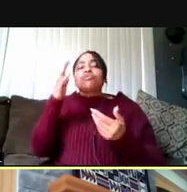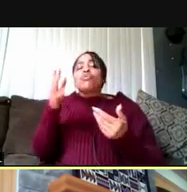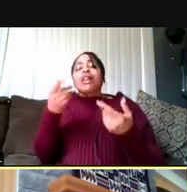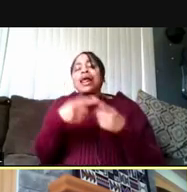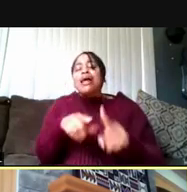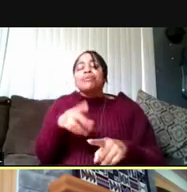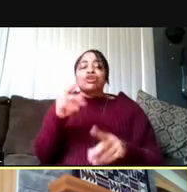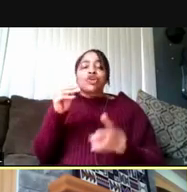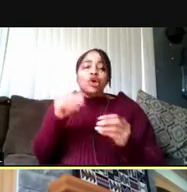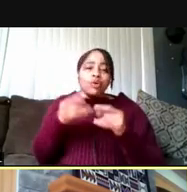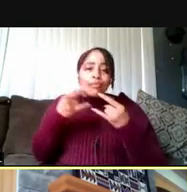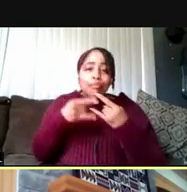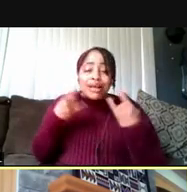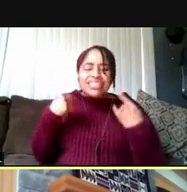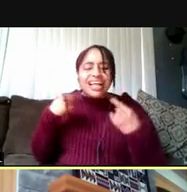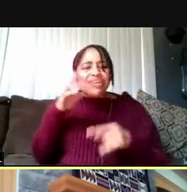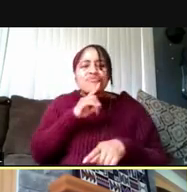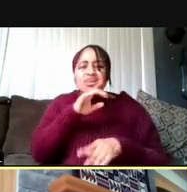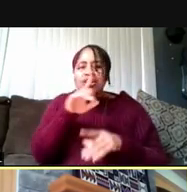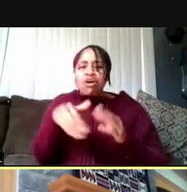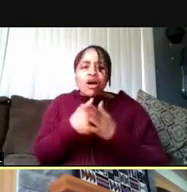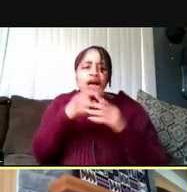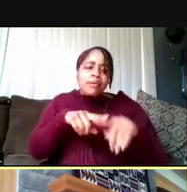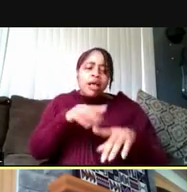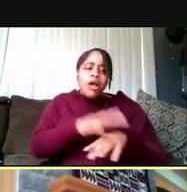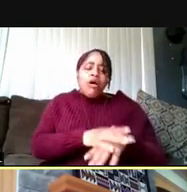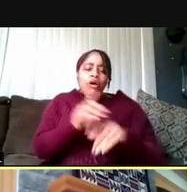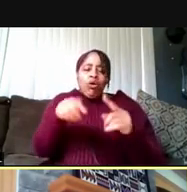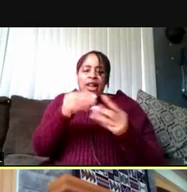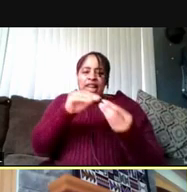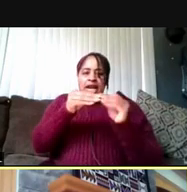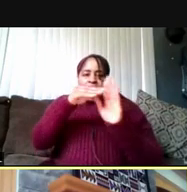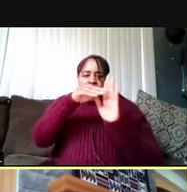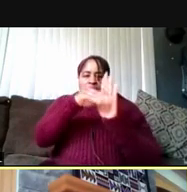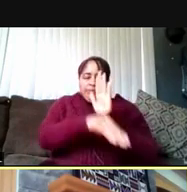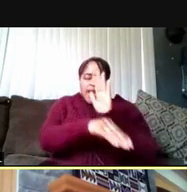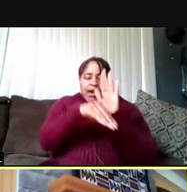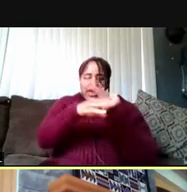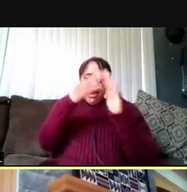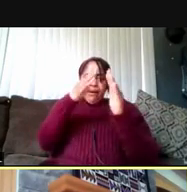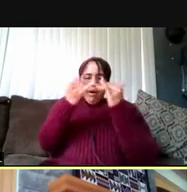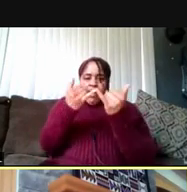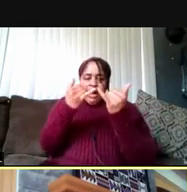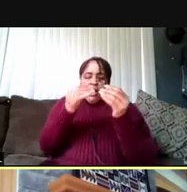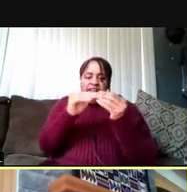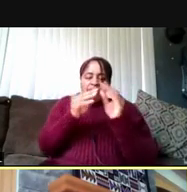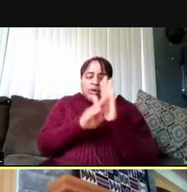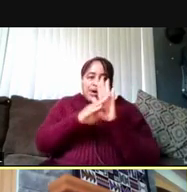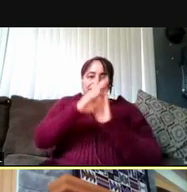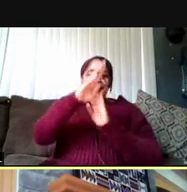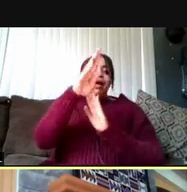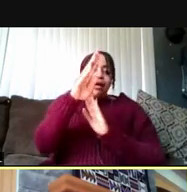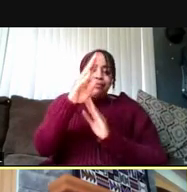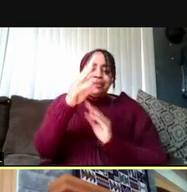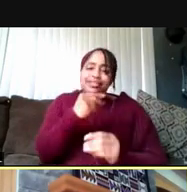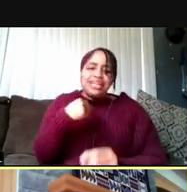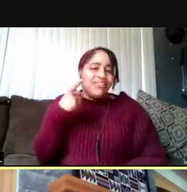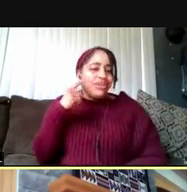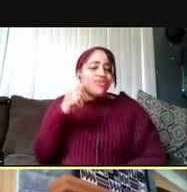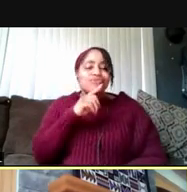I think it'll depend on when rates come down. In the community right now, they're going up. And I think this is really gonna be a function